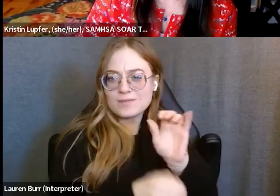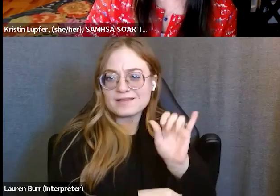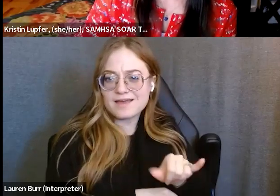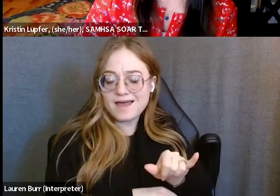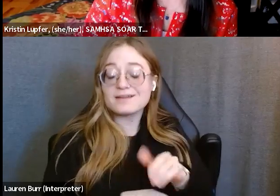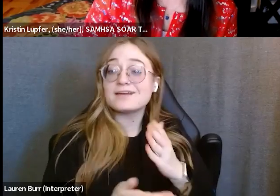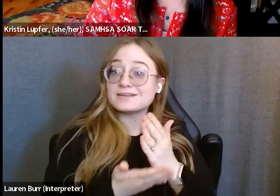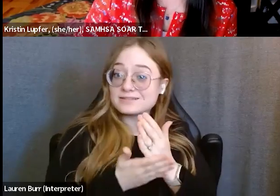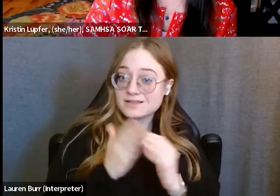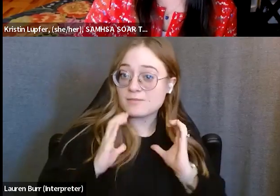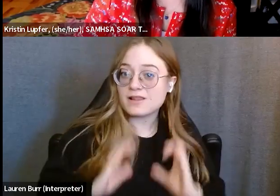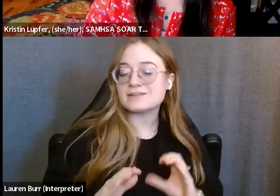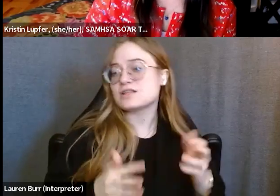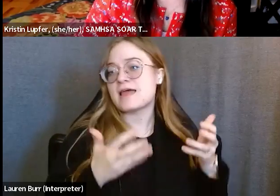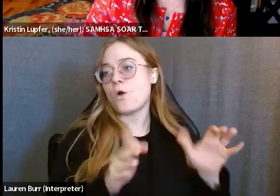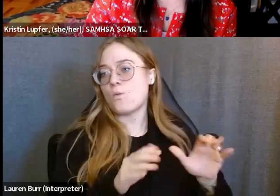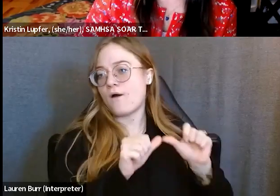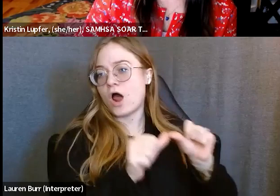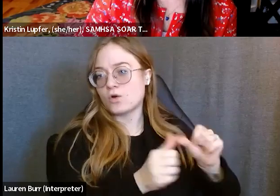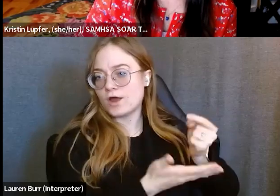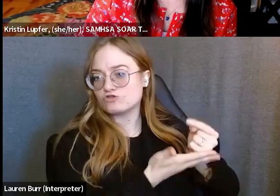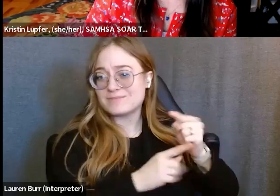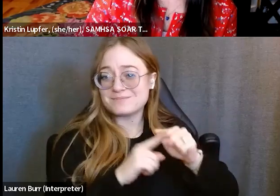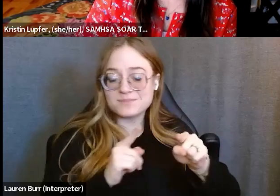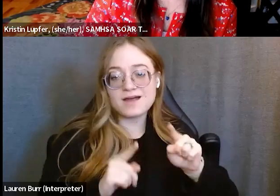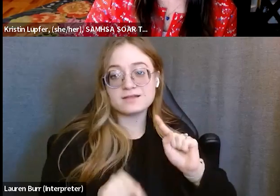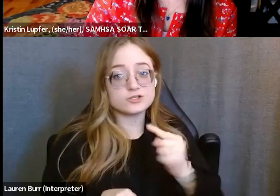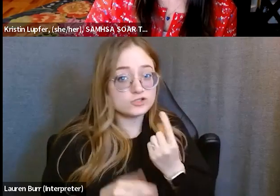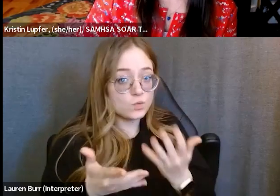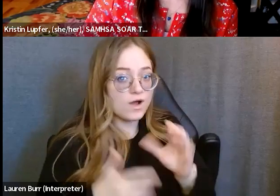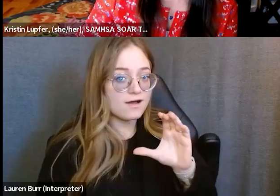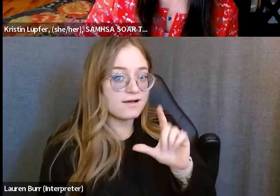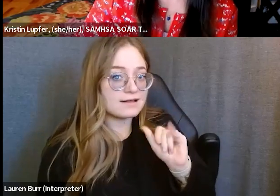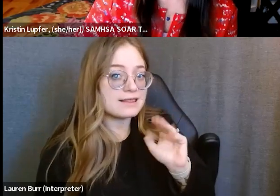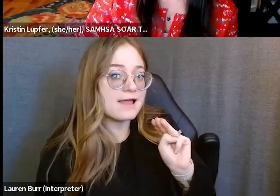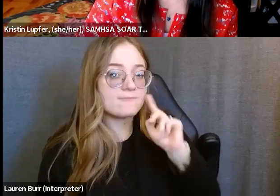on their inpatient hospitalizations. So just kind of that engagement,